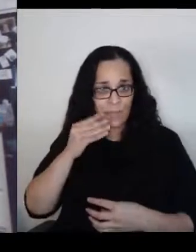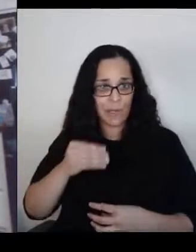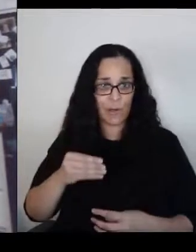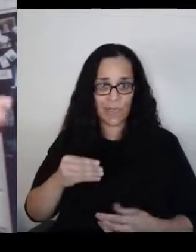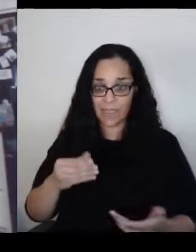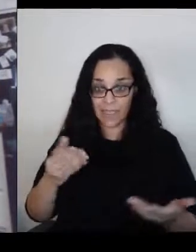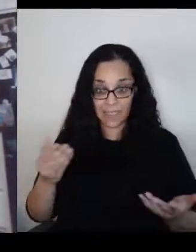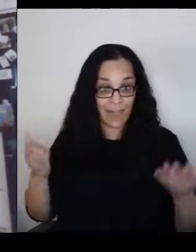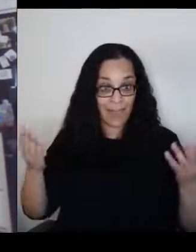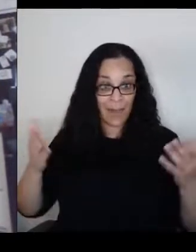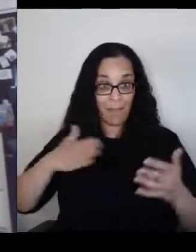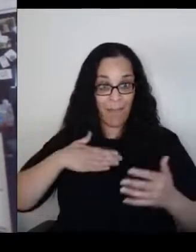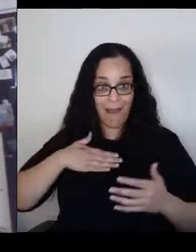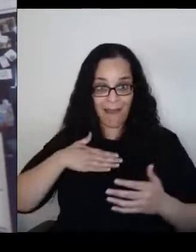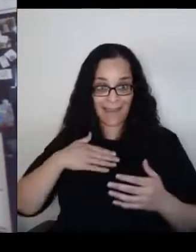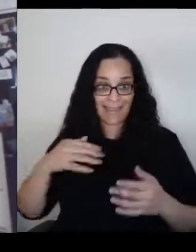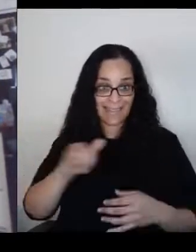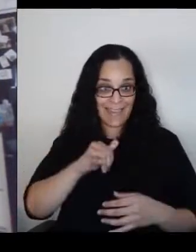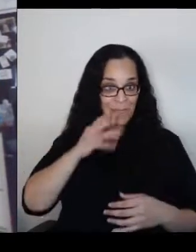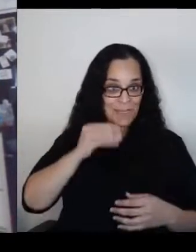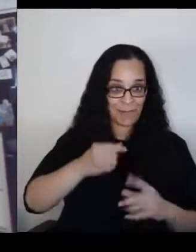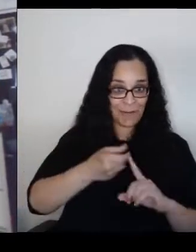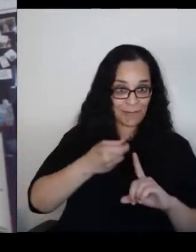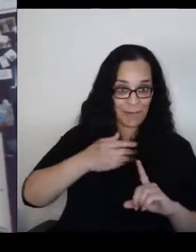which is still impacting my life today.